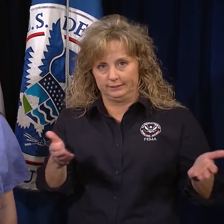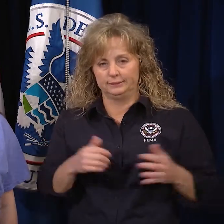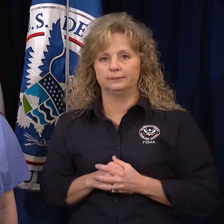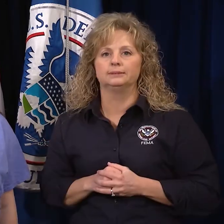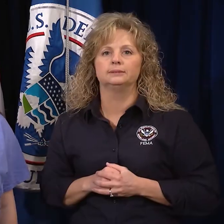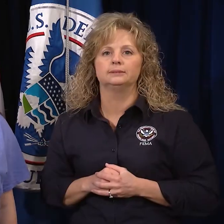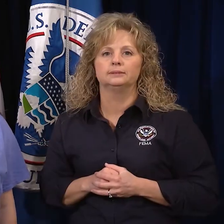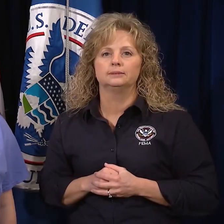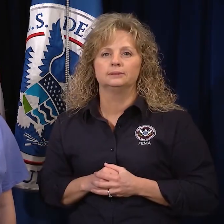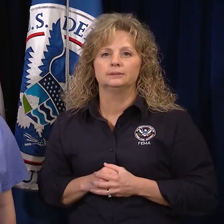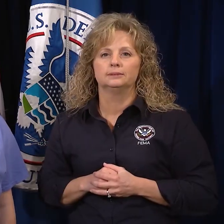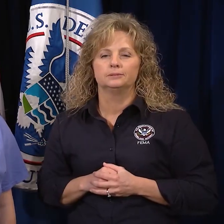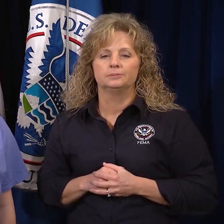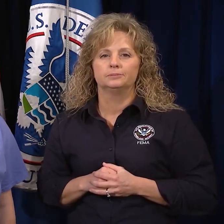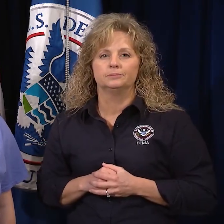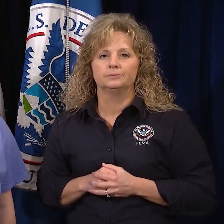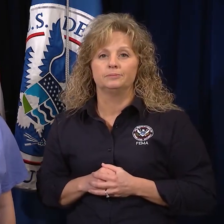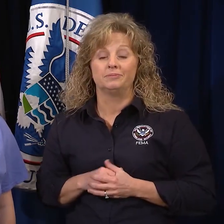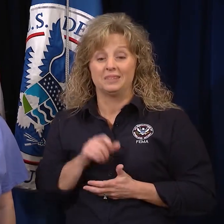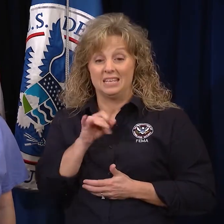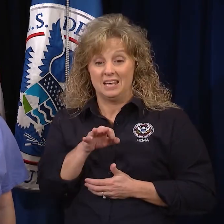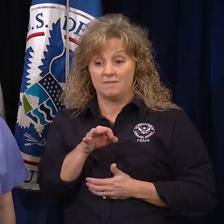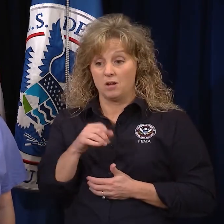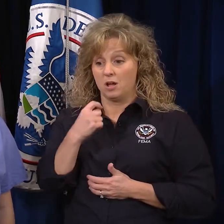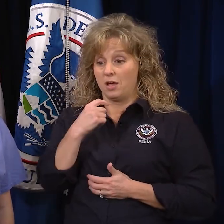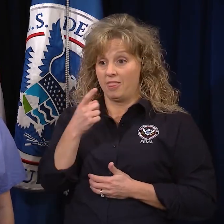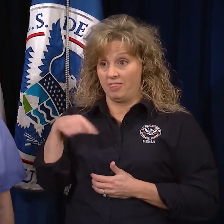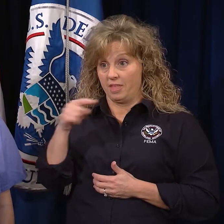If you have been told or think your water is not safe,